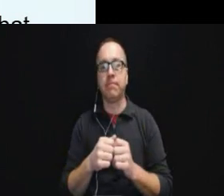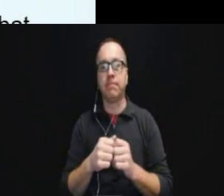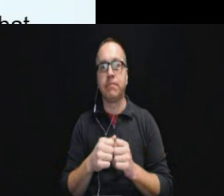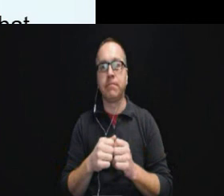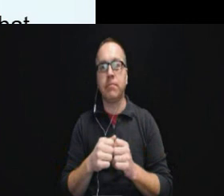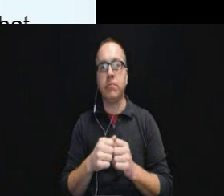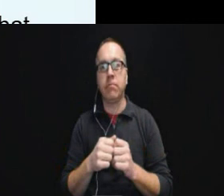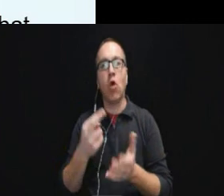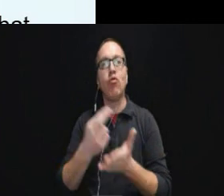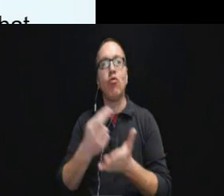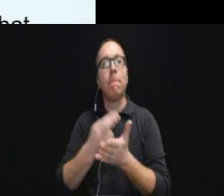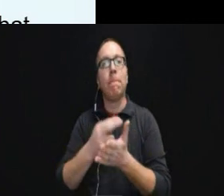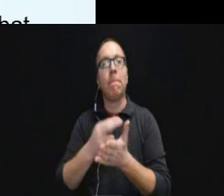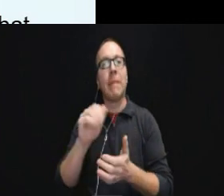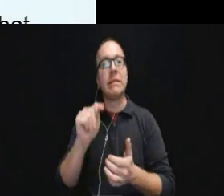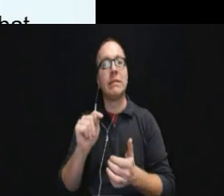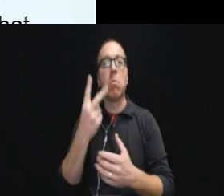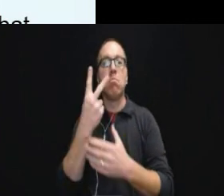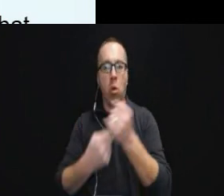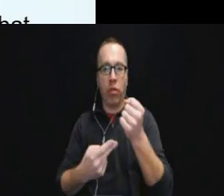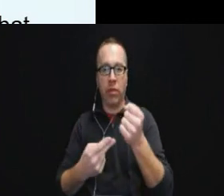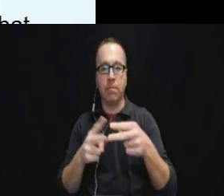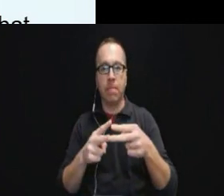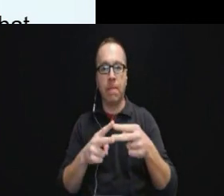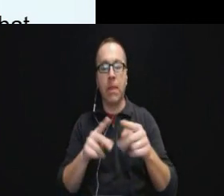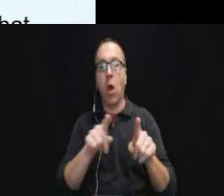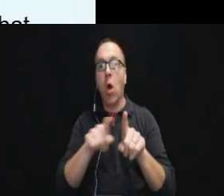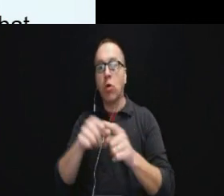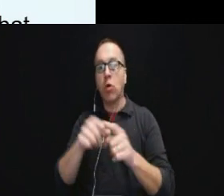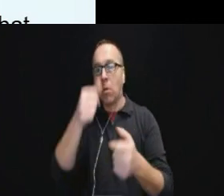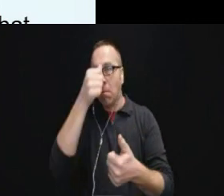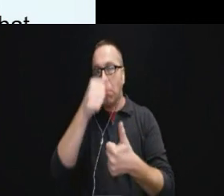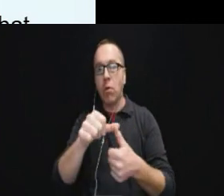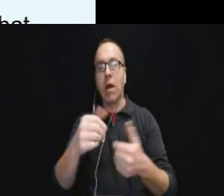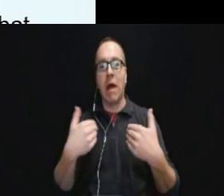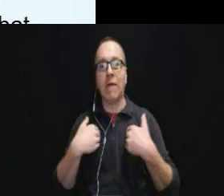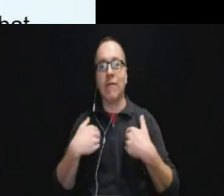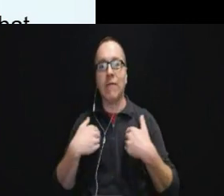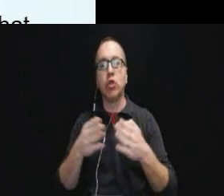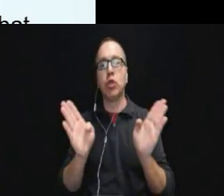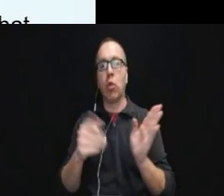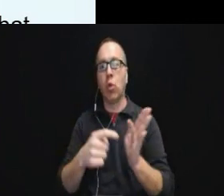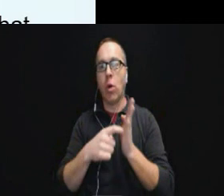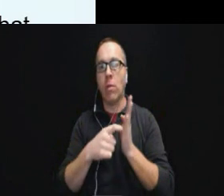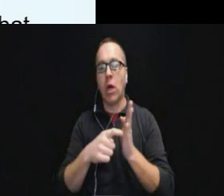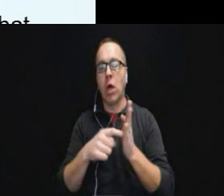Act or both and also recall that we have got this general requirement under the ADA called